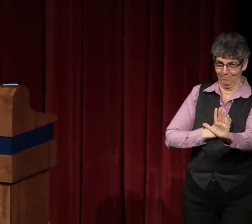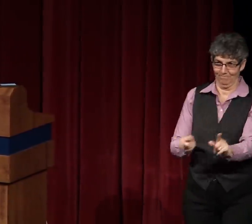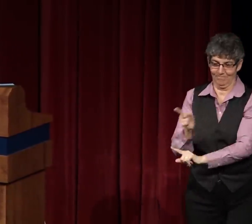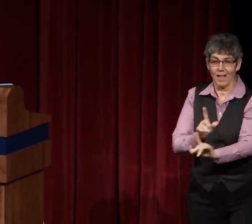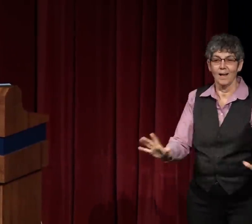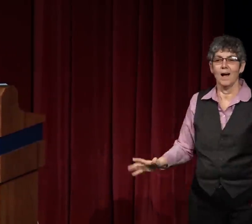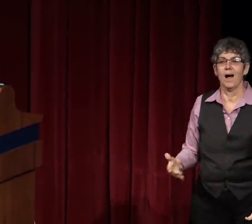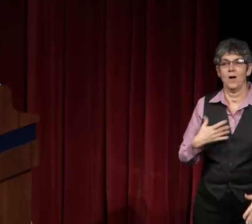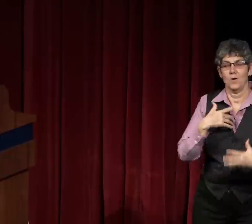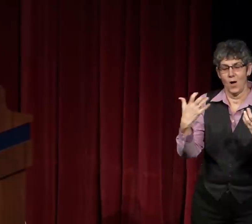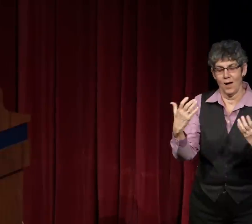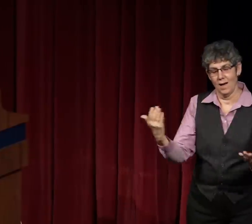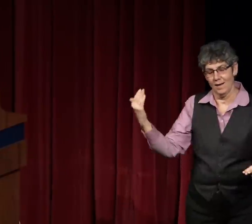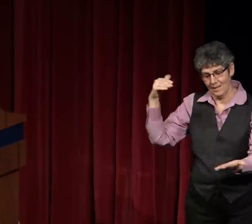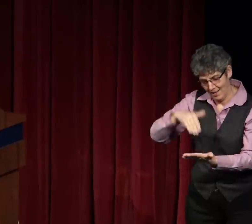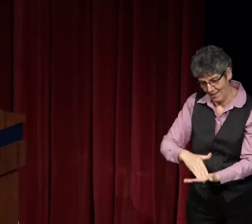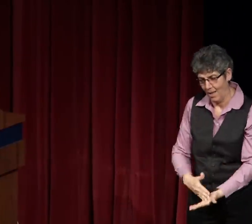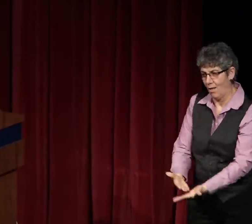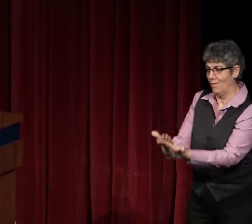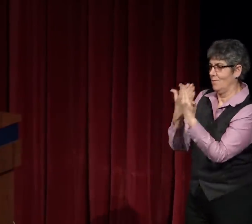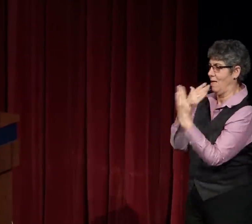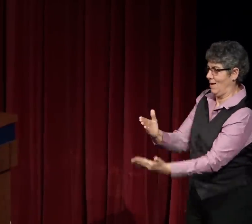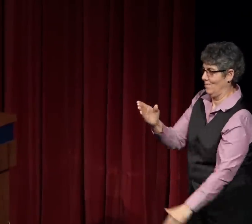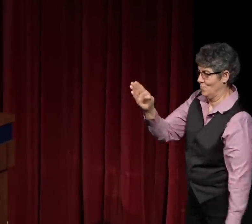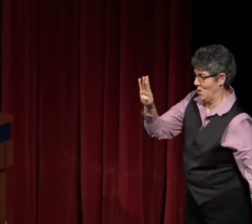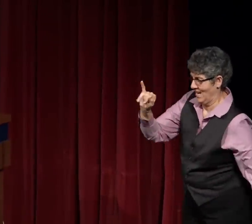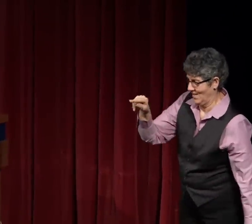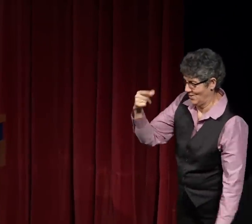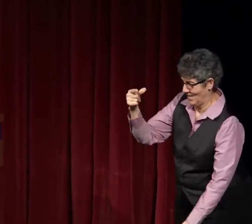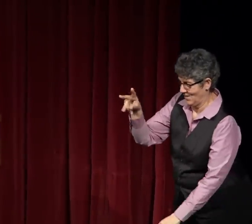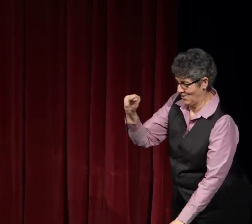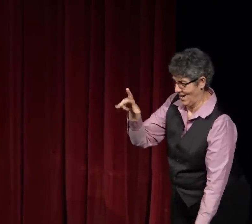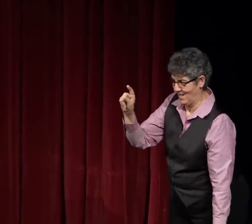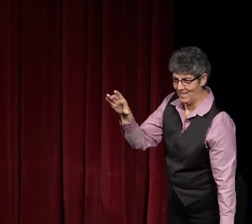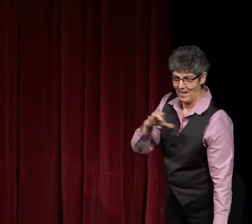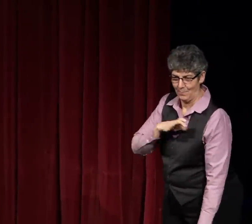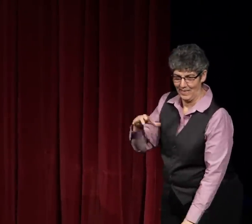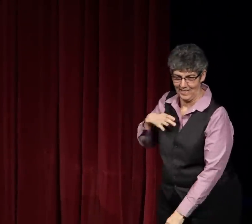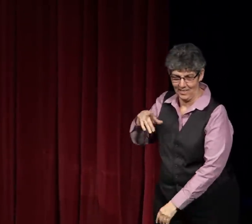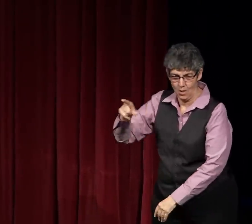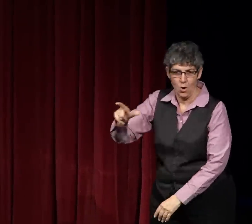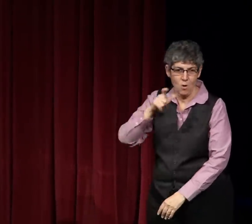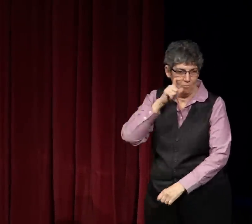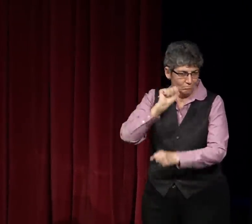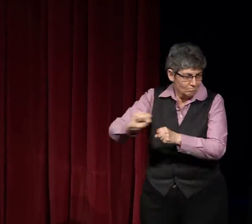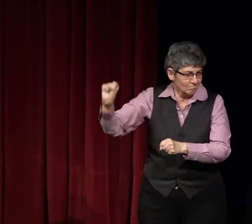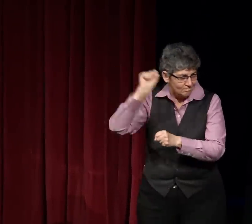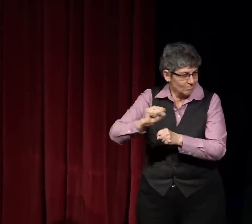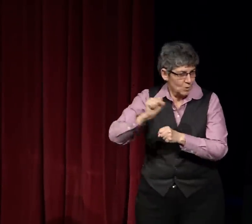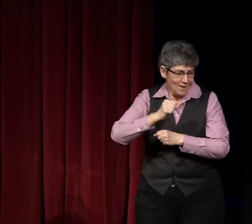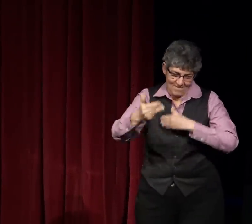But before I do that, my apologies, I want to so much thank the committee who pulled together